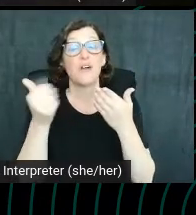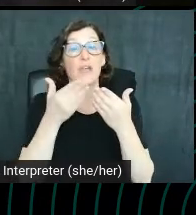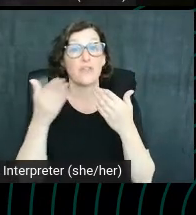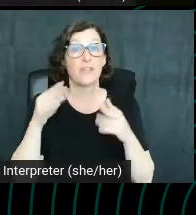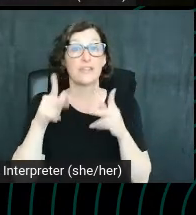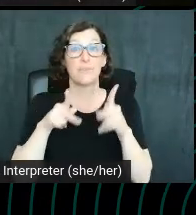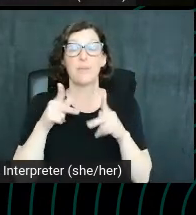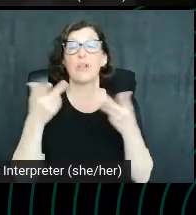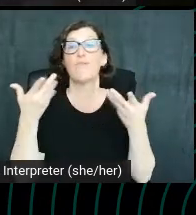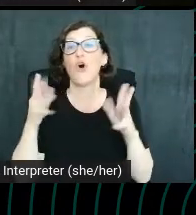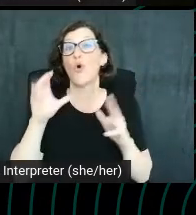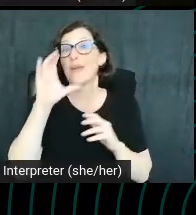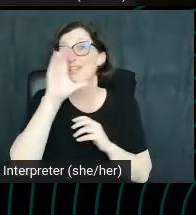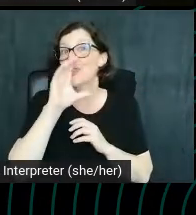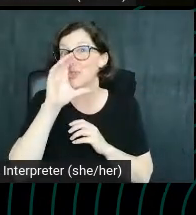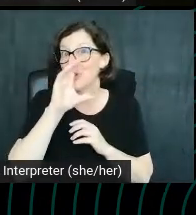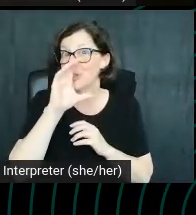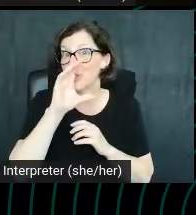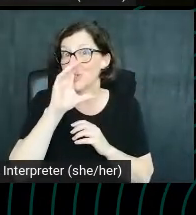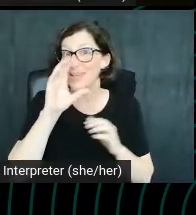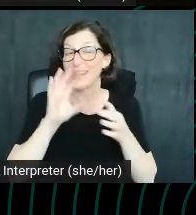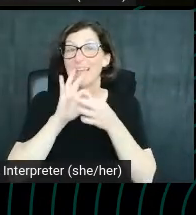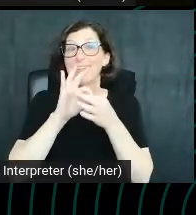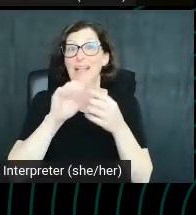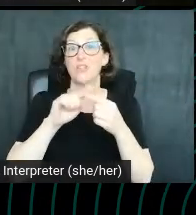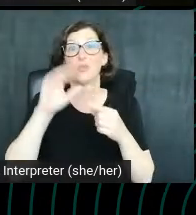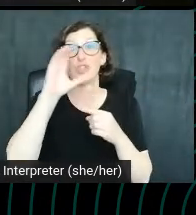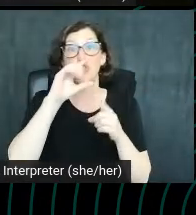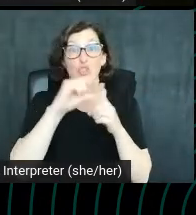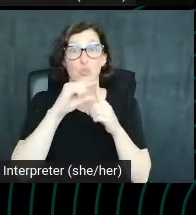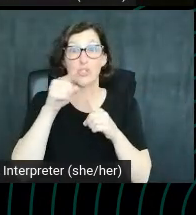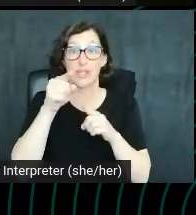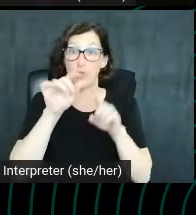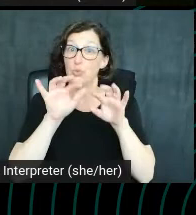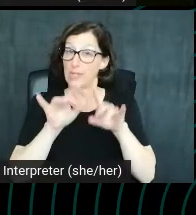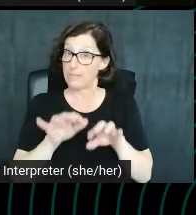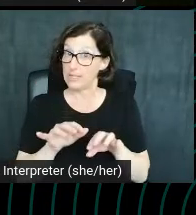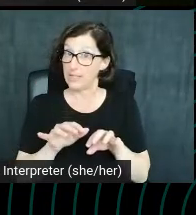searched for, that are associated with the search term that you type in. This is great. Right?